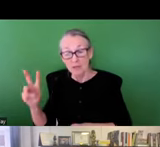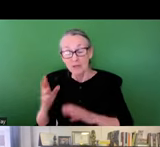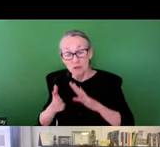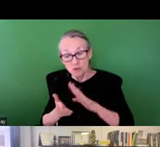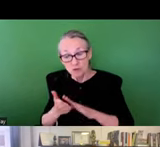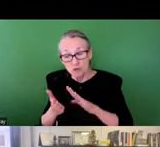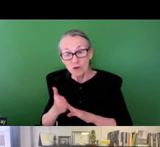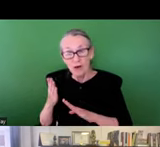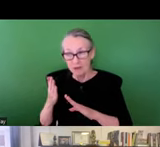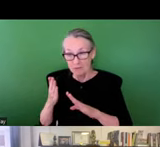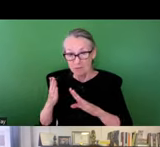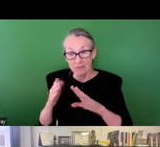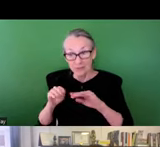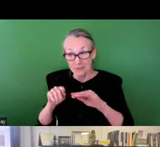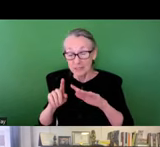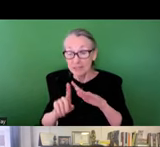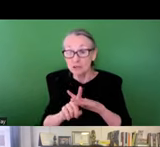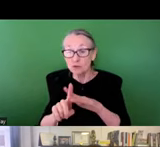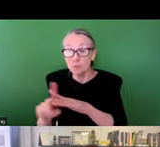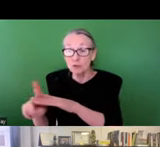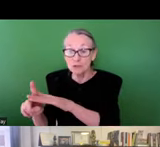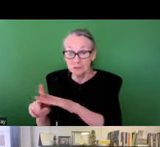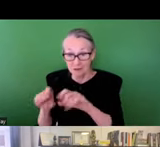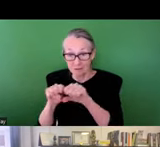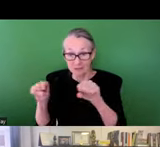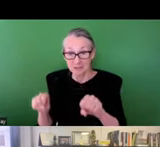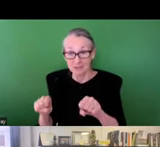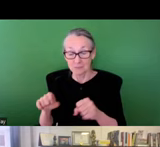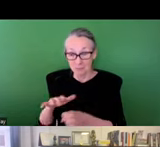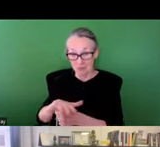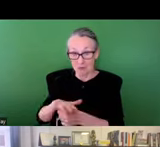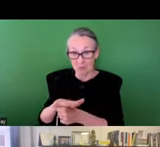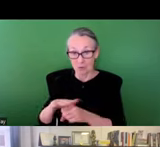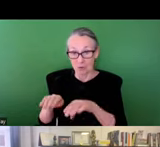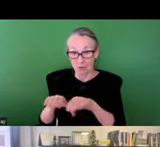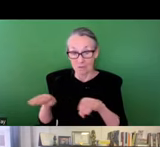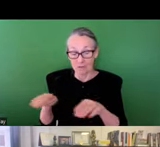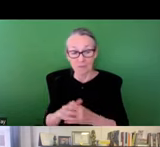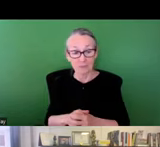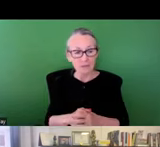EJ and SV drive the inventory, condition, and distribution at